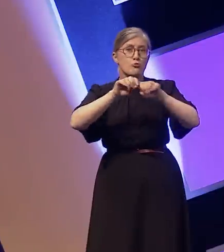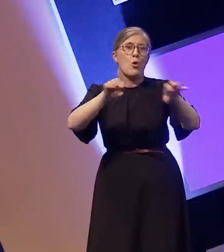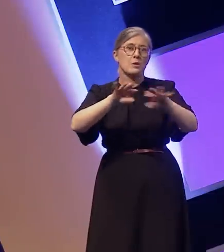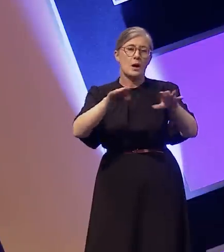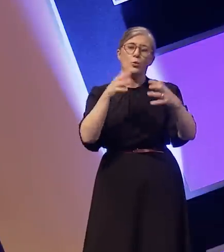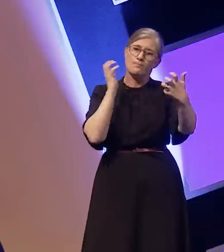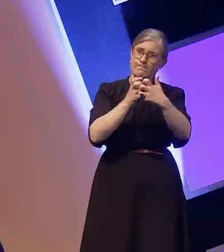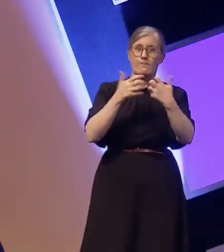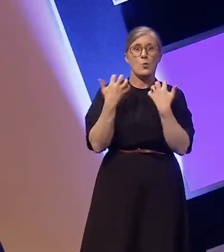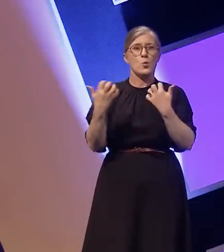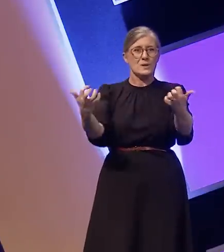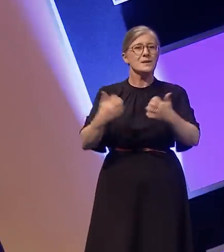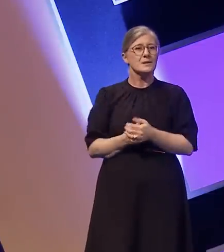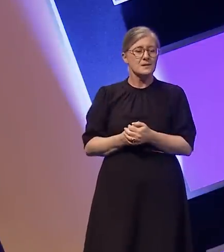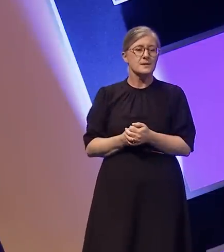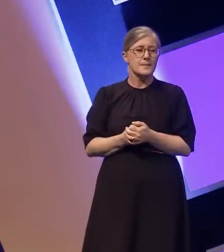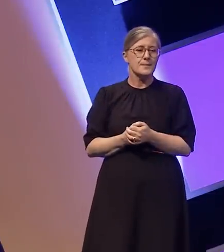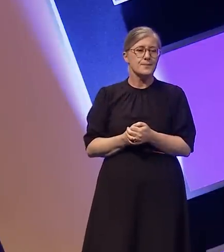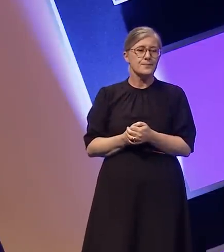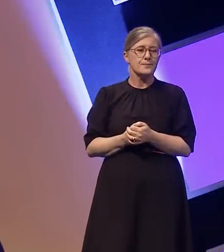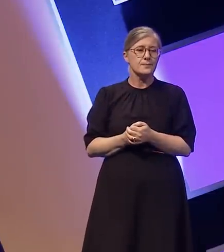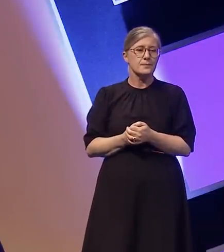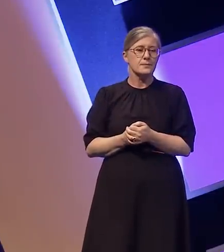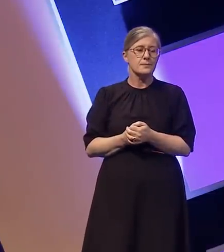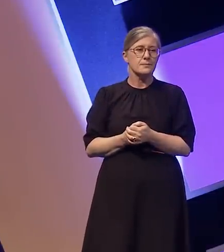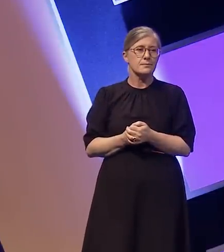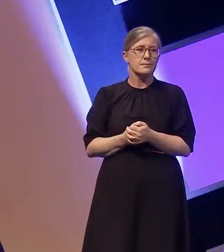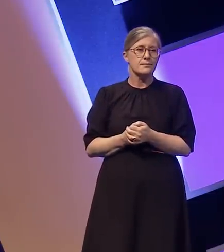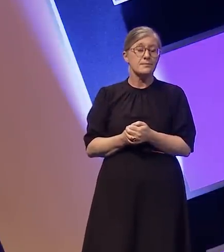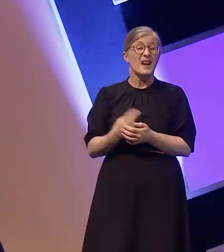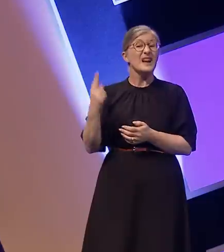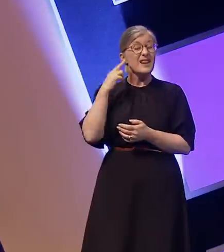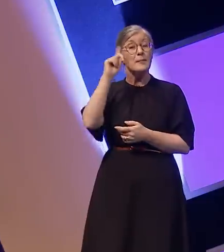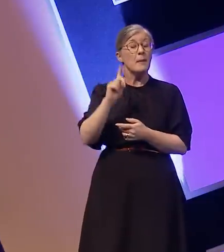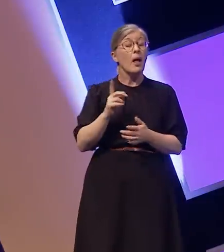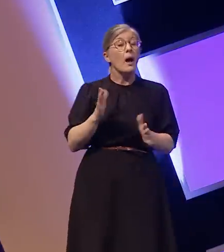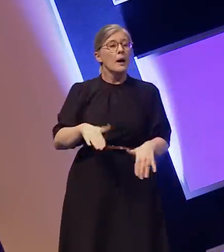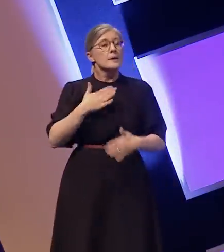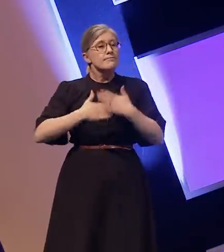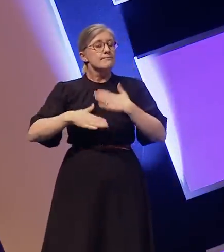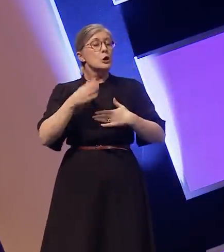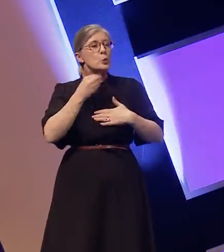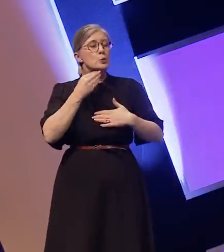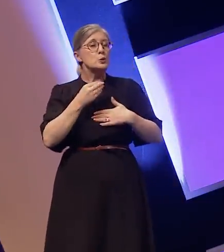Deaf people are used to being excluded and underestimated. Just recently I received an